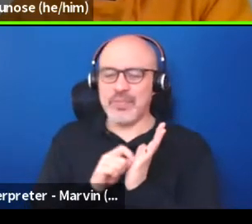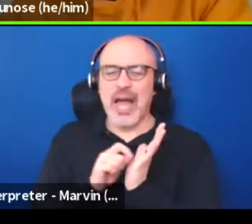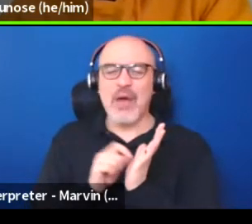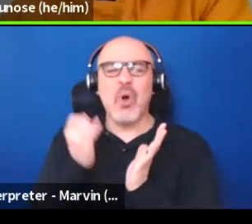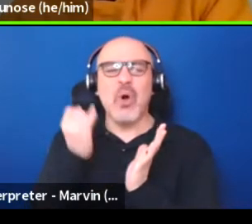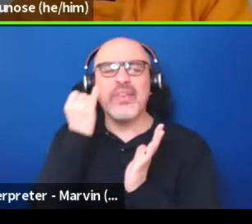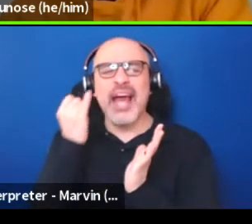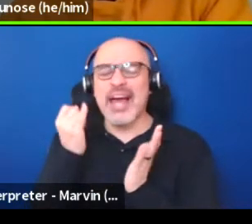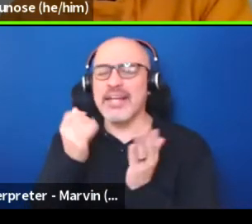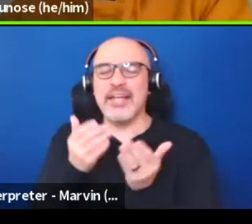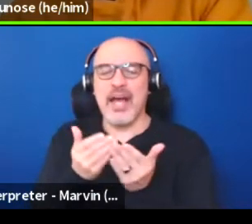before I walked in here.